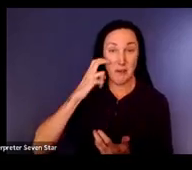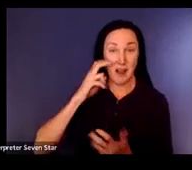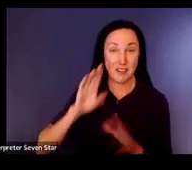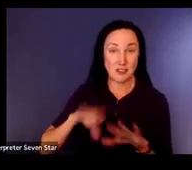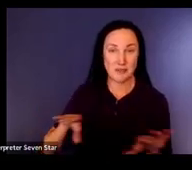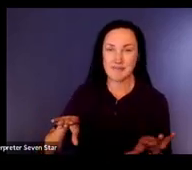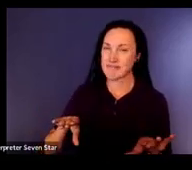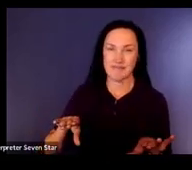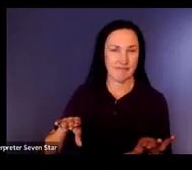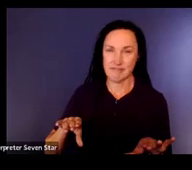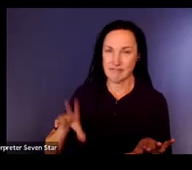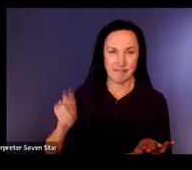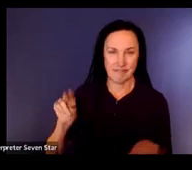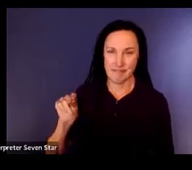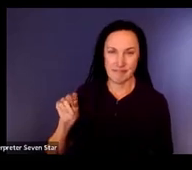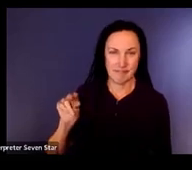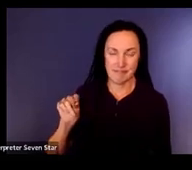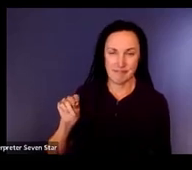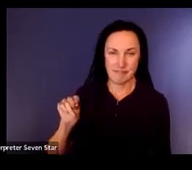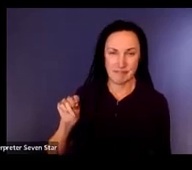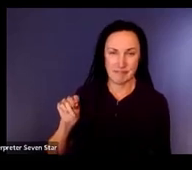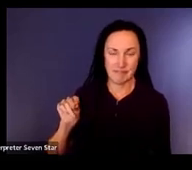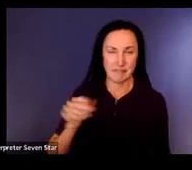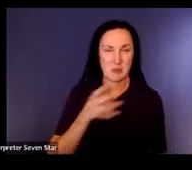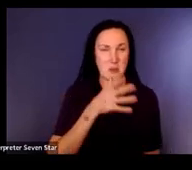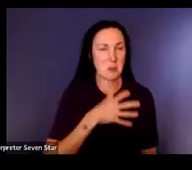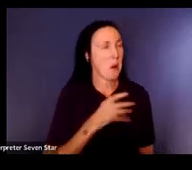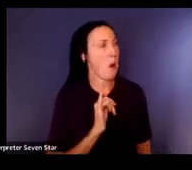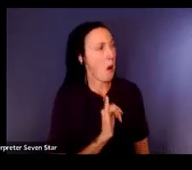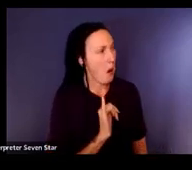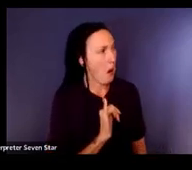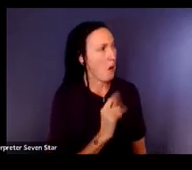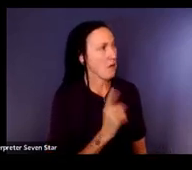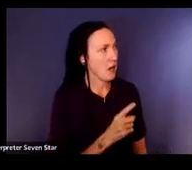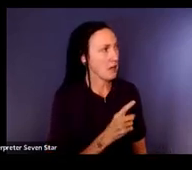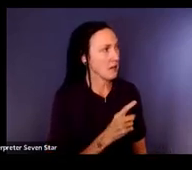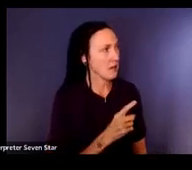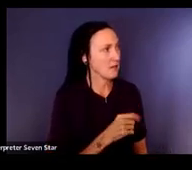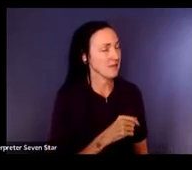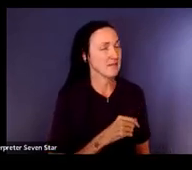she said well that's true and I said and that's really important for you to